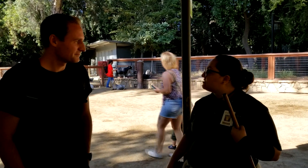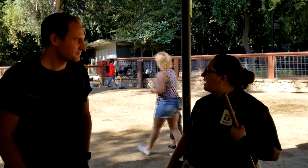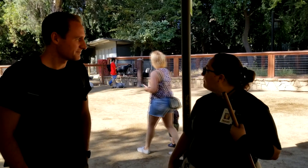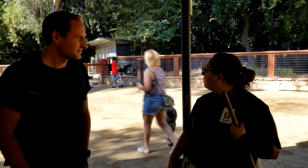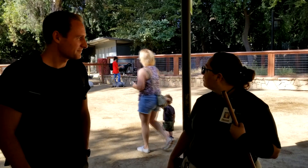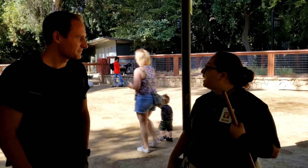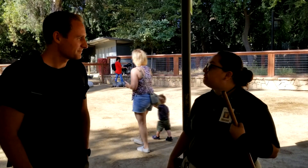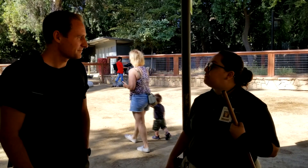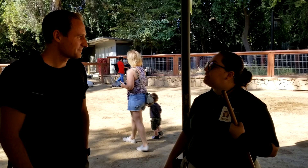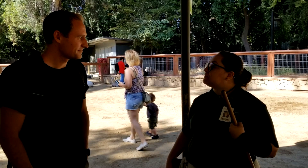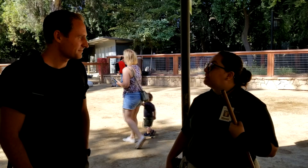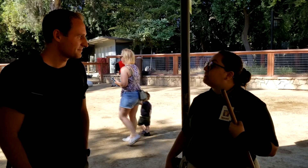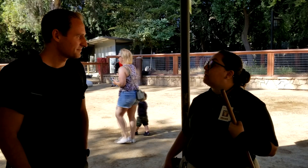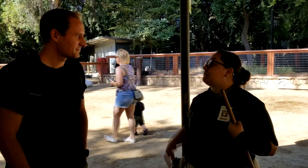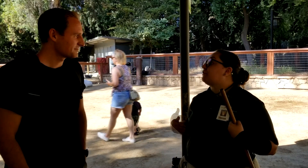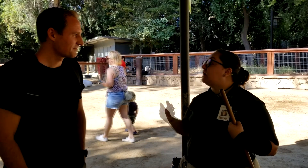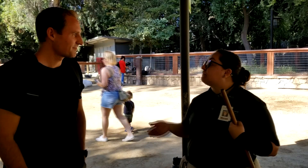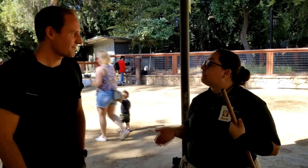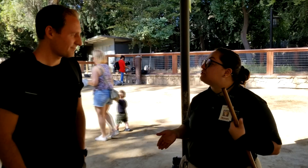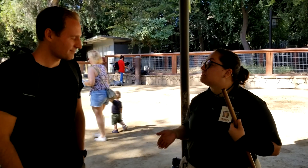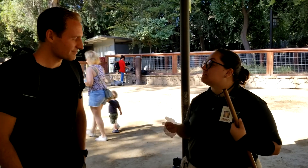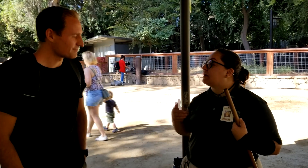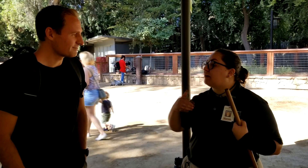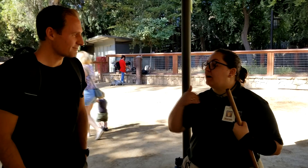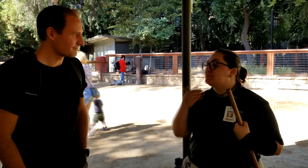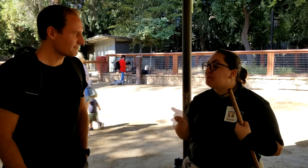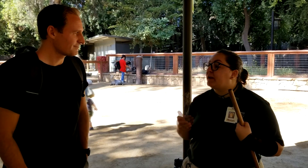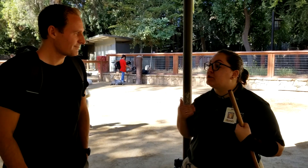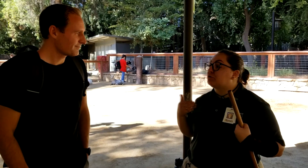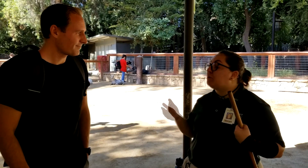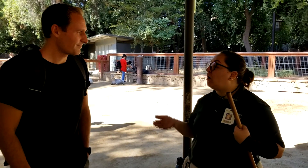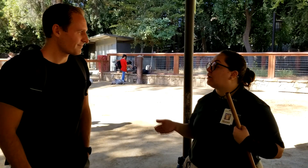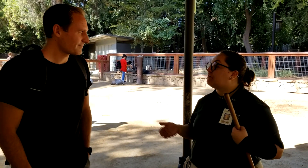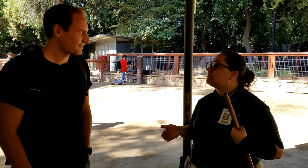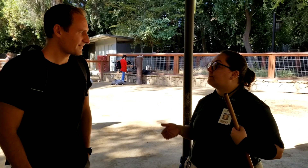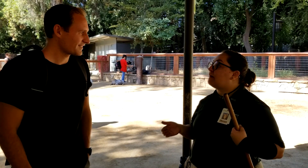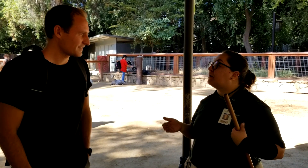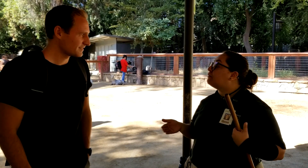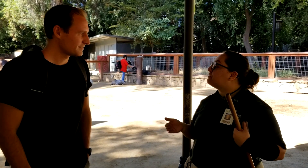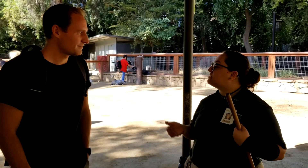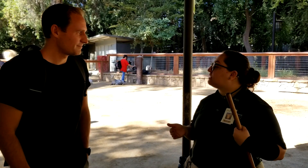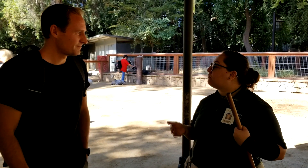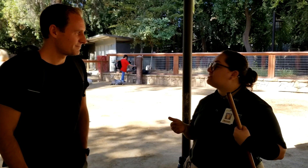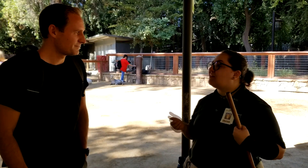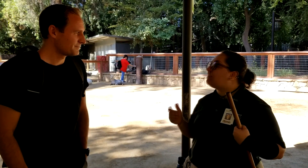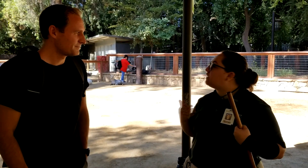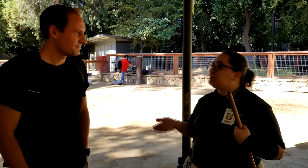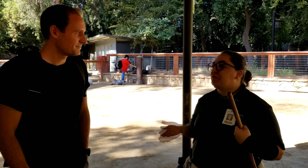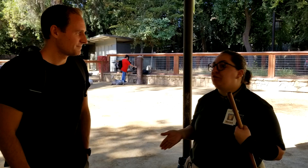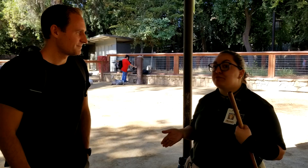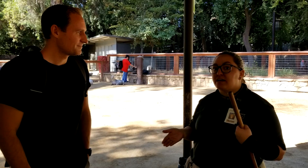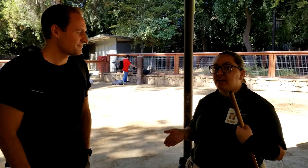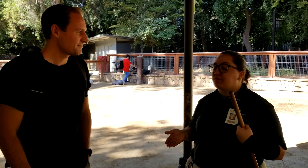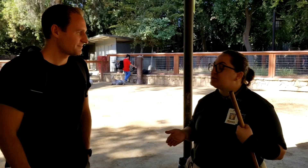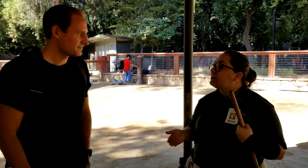that there are a lot of people that speak a lot different kind of languages like um, Spanish or Hmong, or things like that, but I noticed that there wasn’t a lot of people that knew sign language.